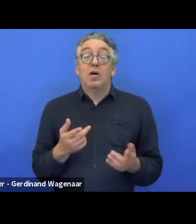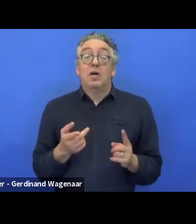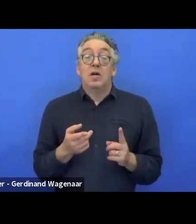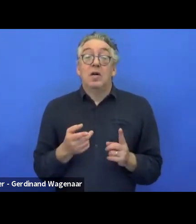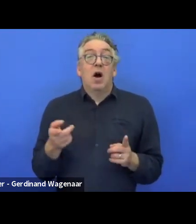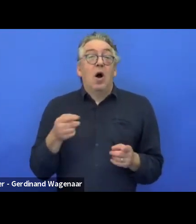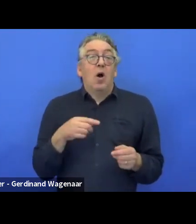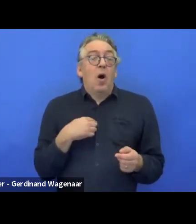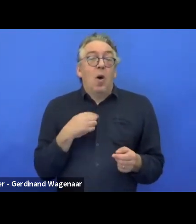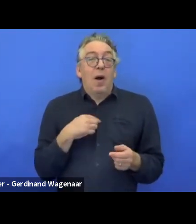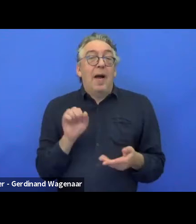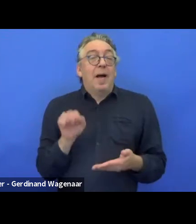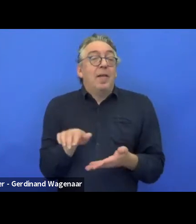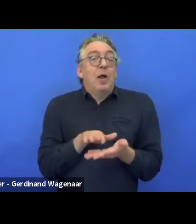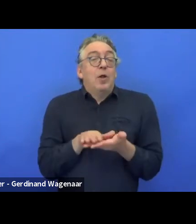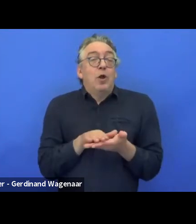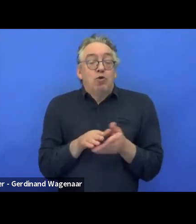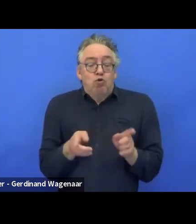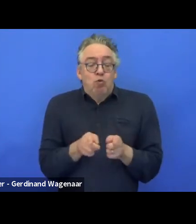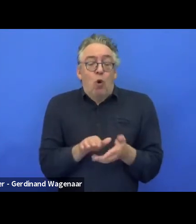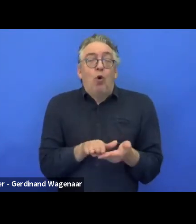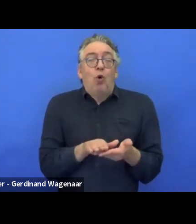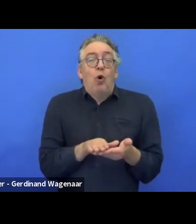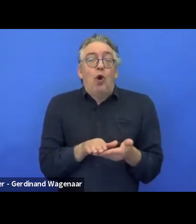and we can really appreciate the pins coming up.